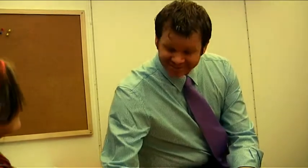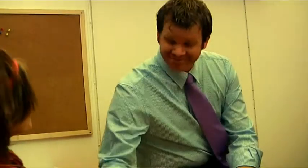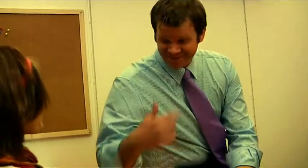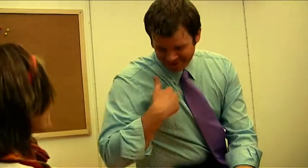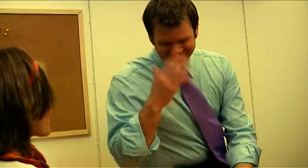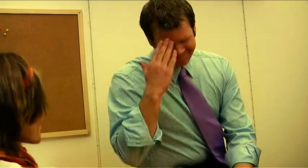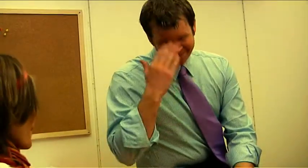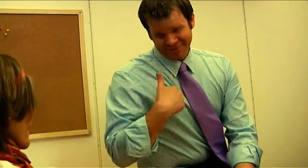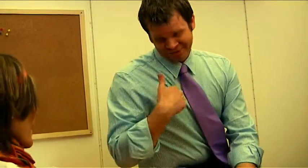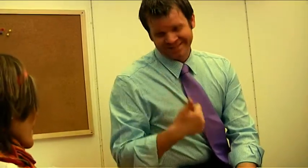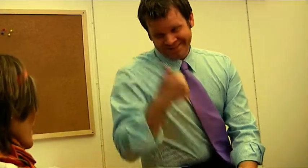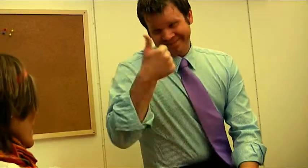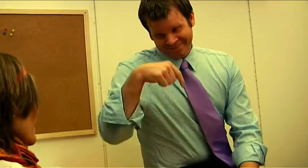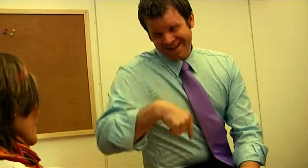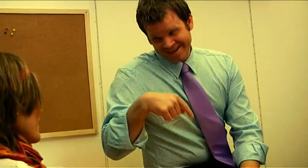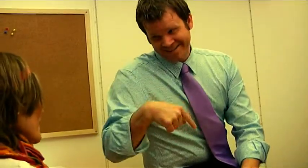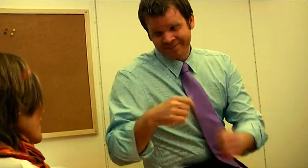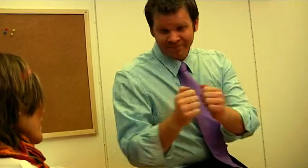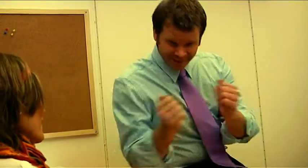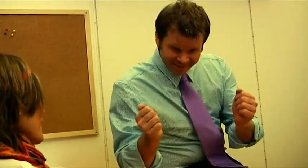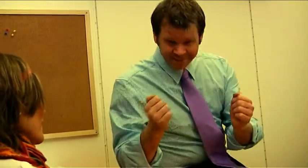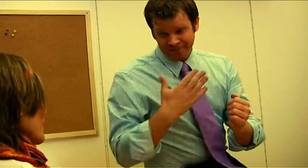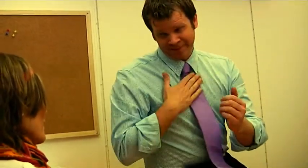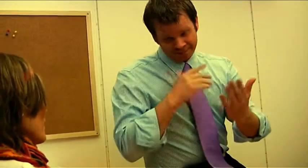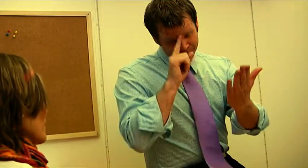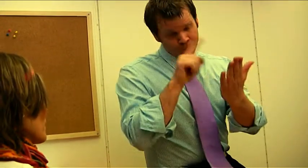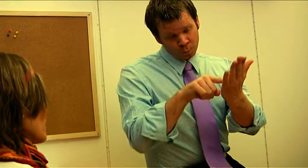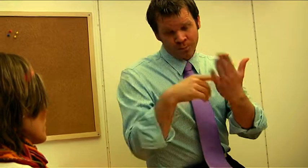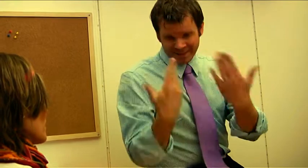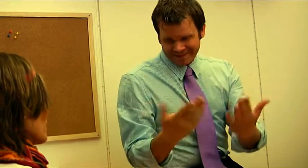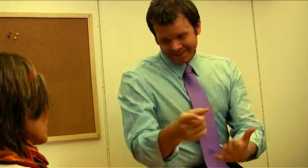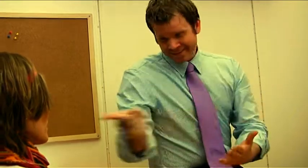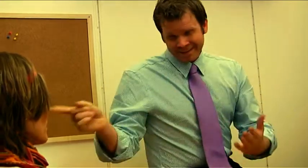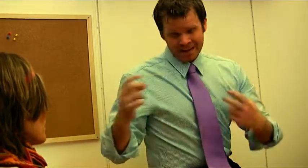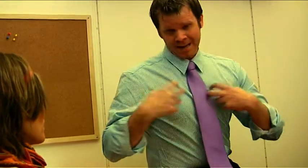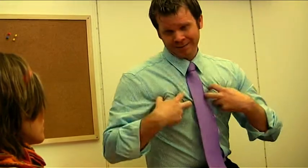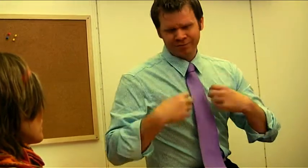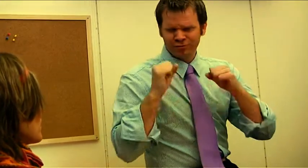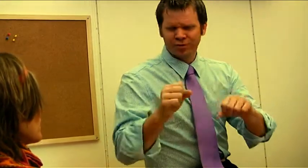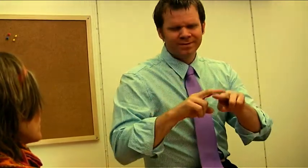I know that I am the boss here but my goal is that you employees are gonna feel-